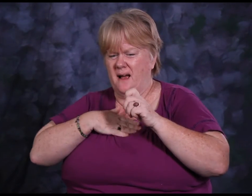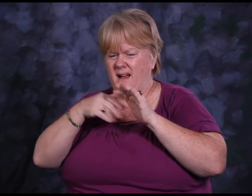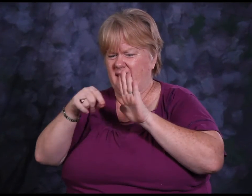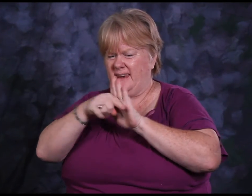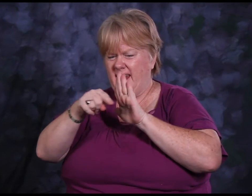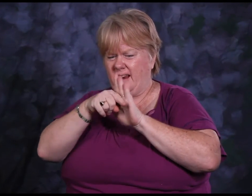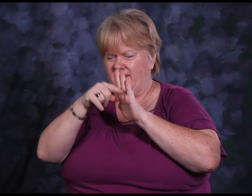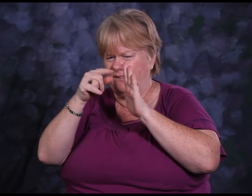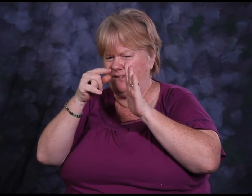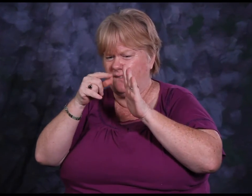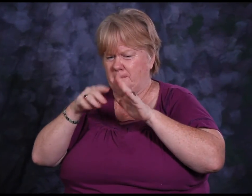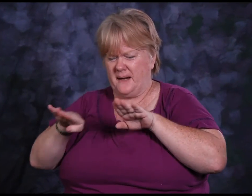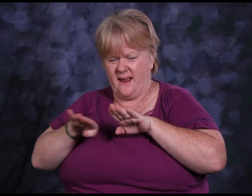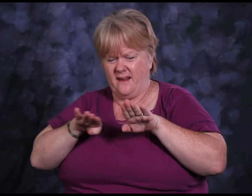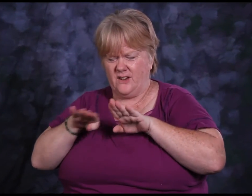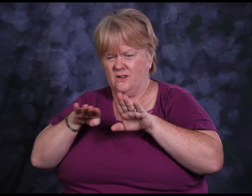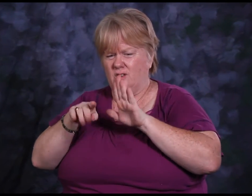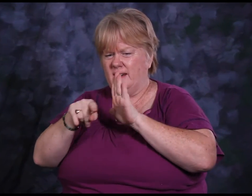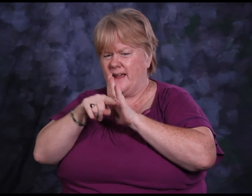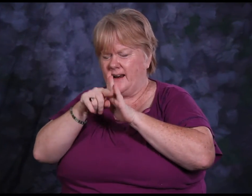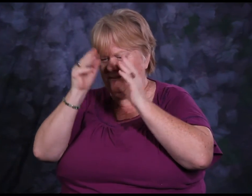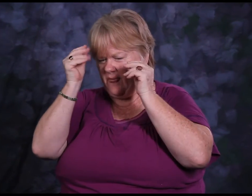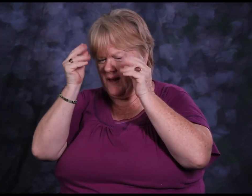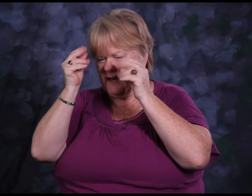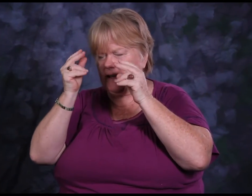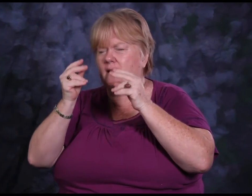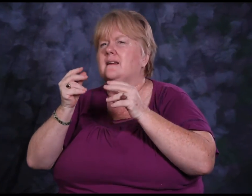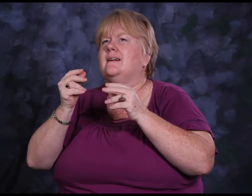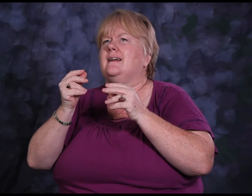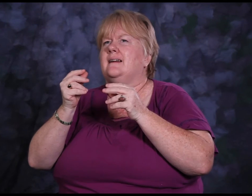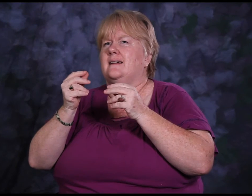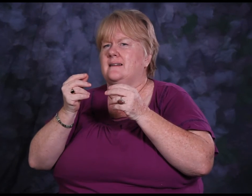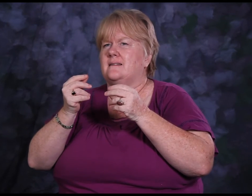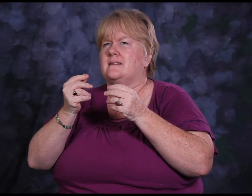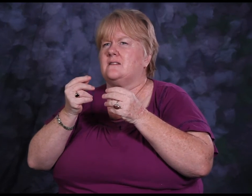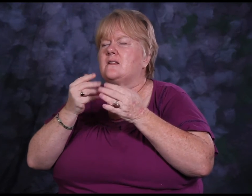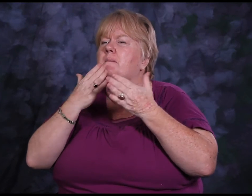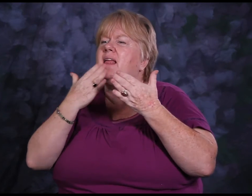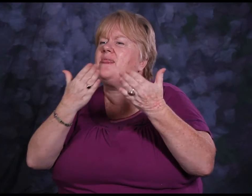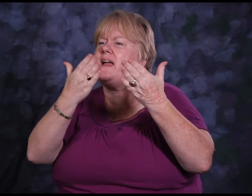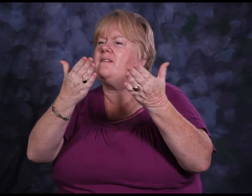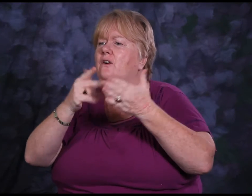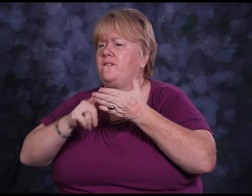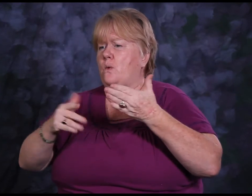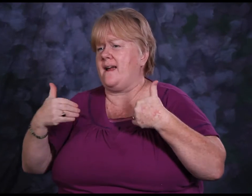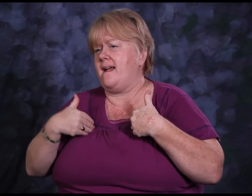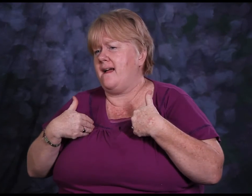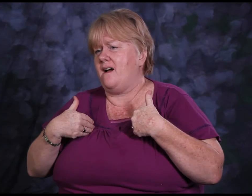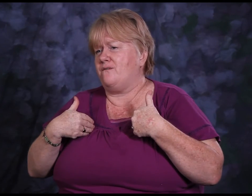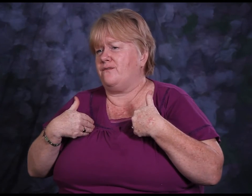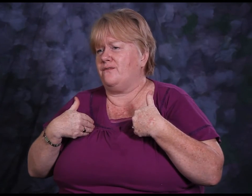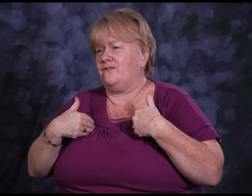What has helped me change my negative behavior and thinking patterns, is realizing that I should be thankful for what I have.